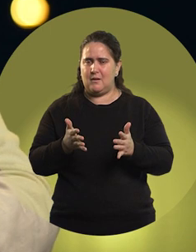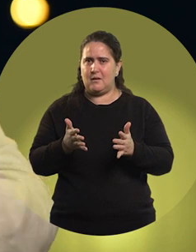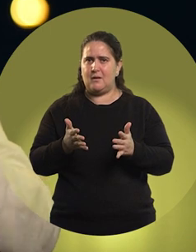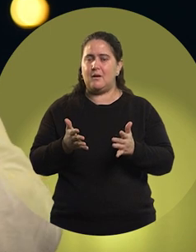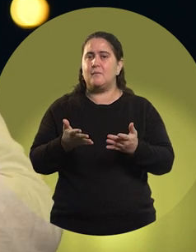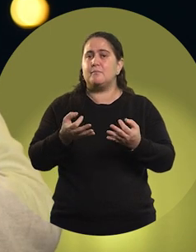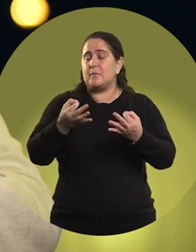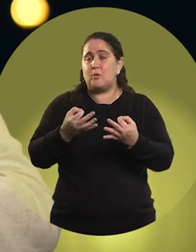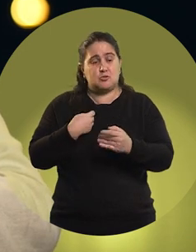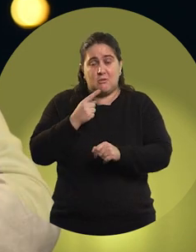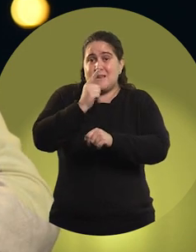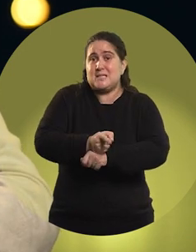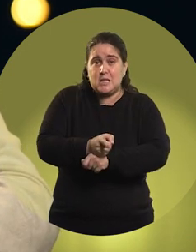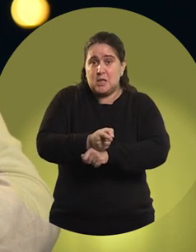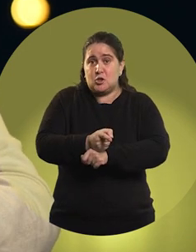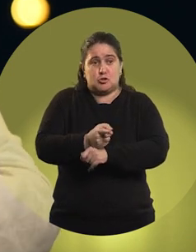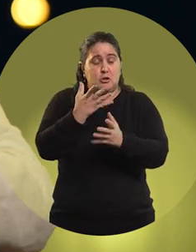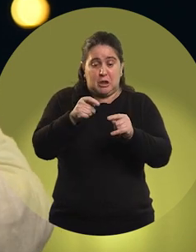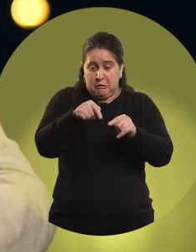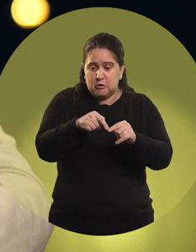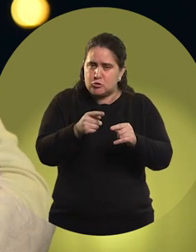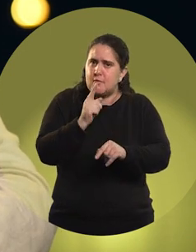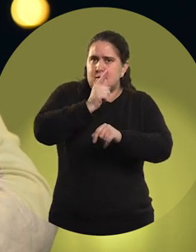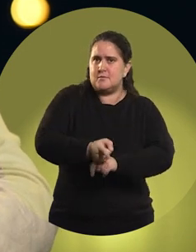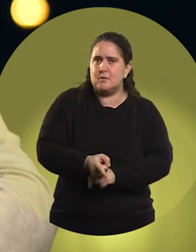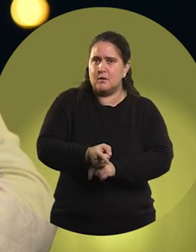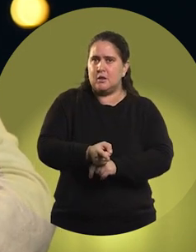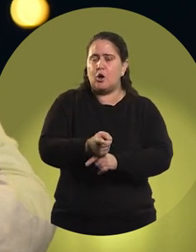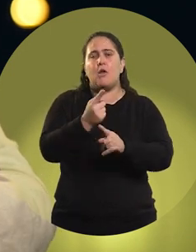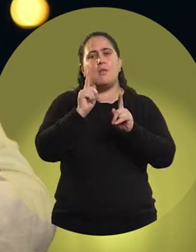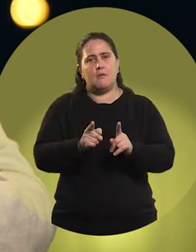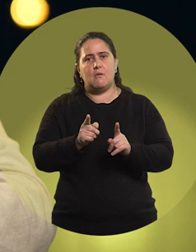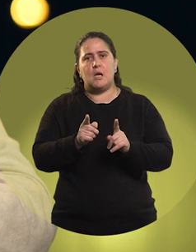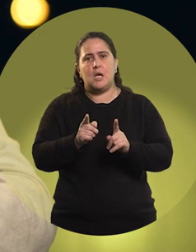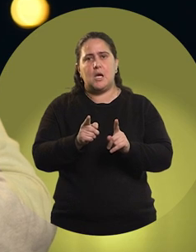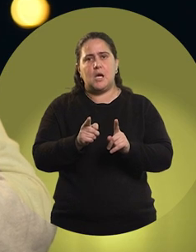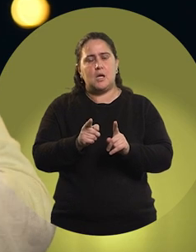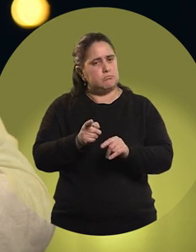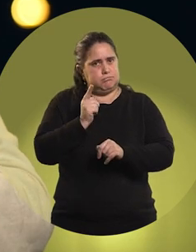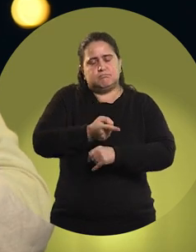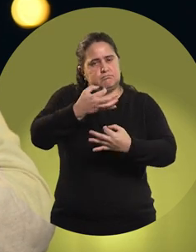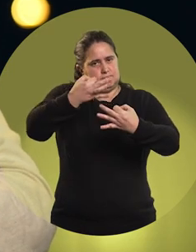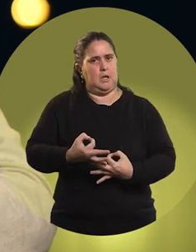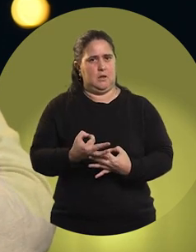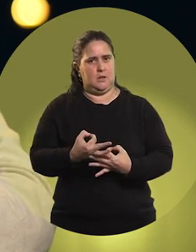when you decide to do what you want to do, is to make that decision